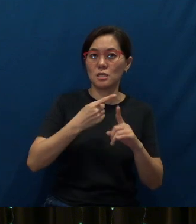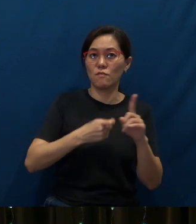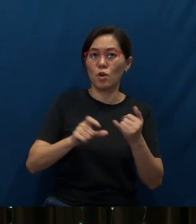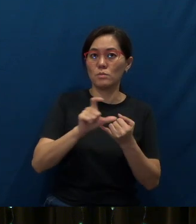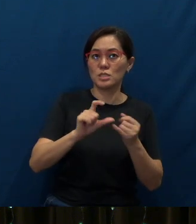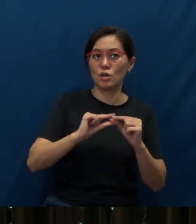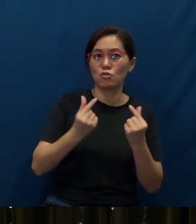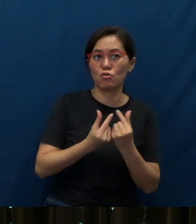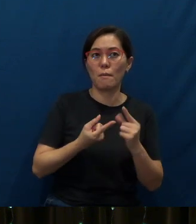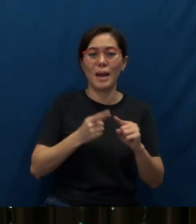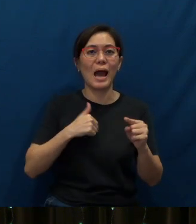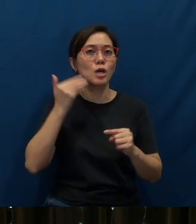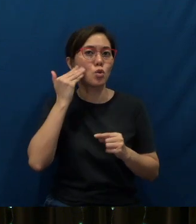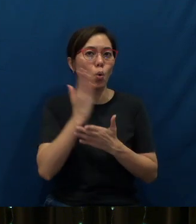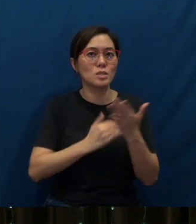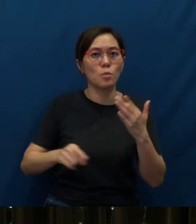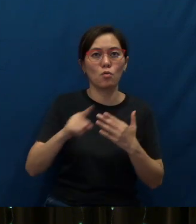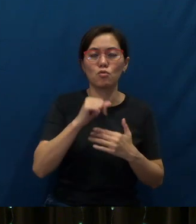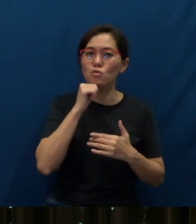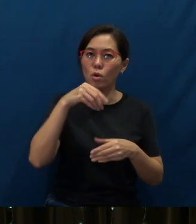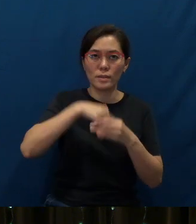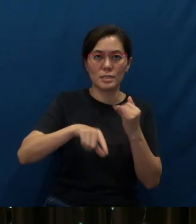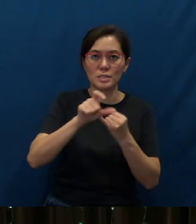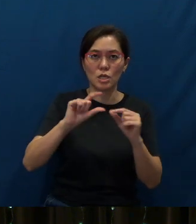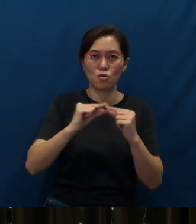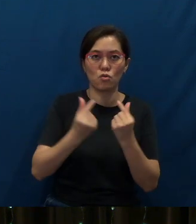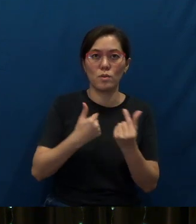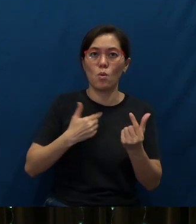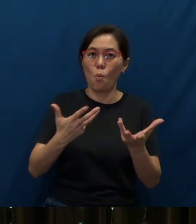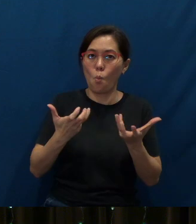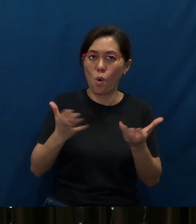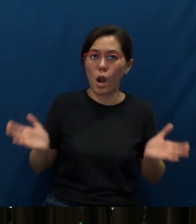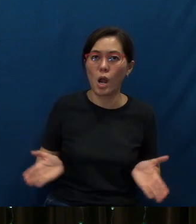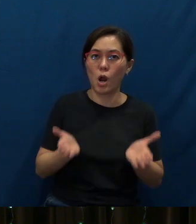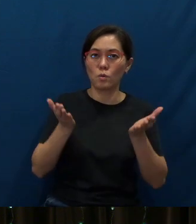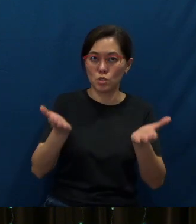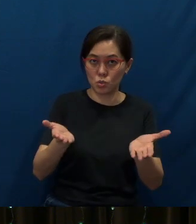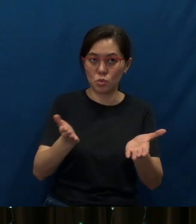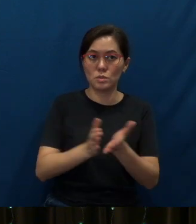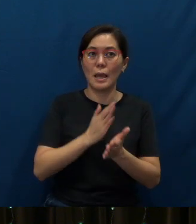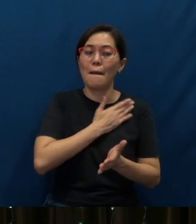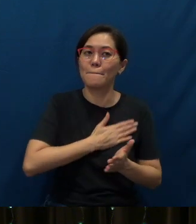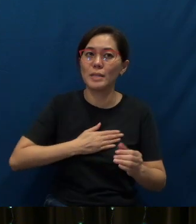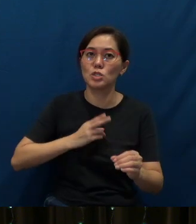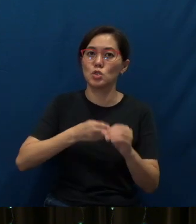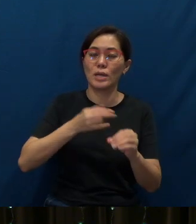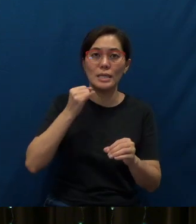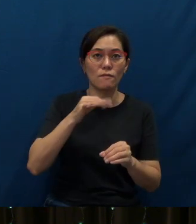But I know that some of you are not in cell groups. And we want to encourage you that if you’re not in a cell group, please join